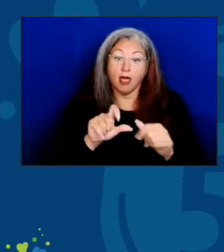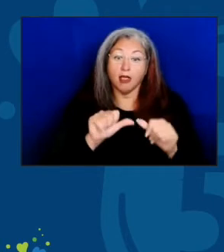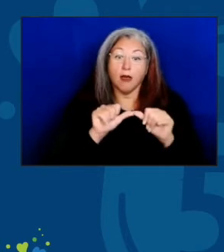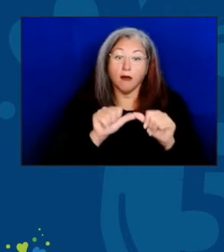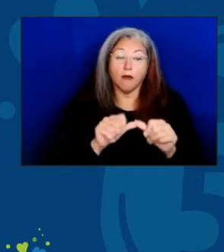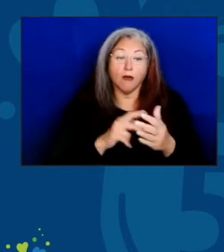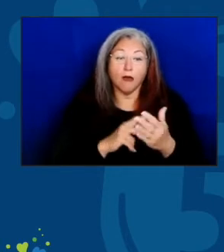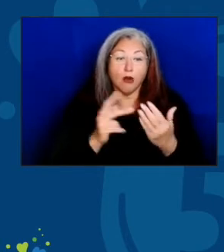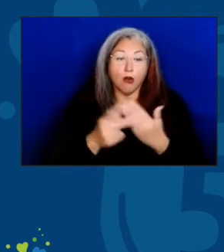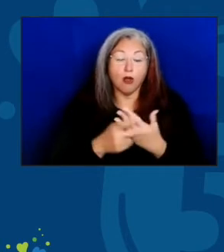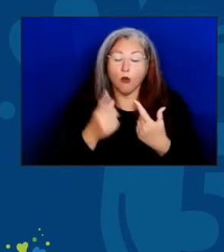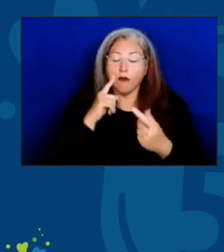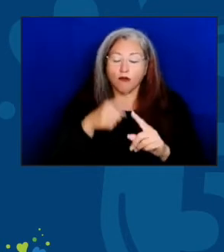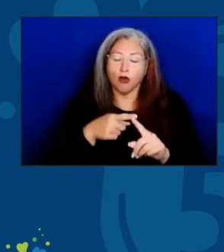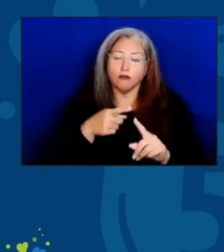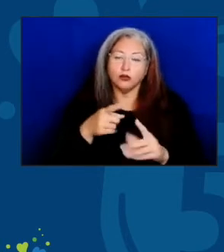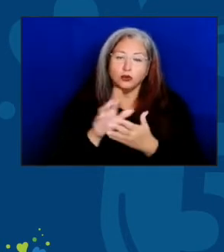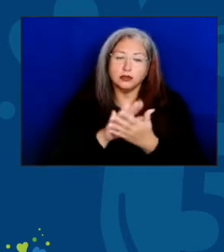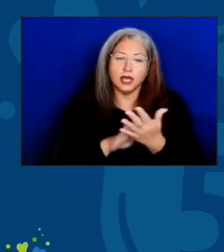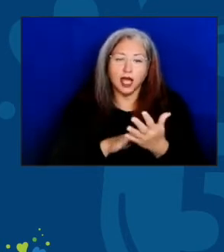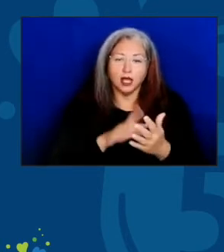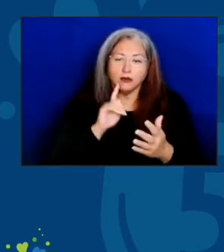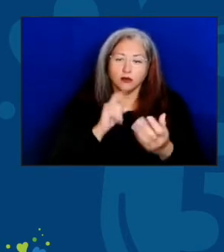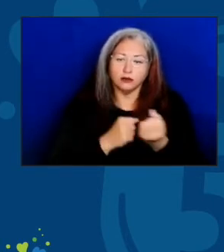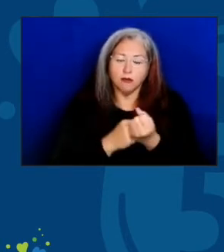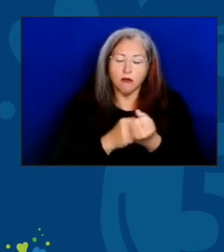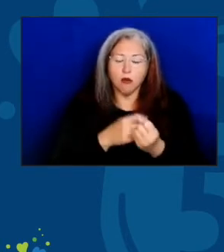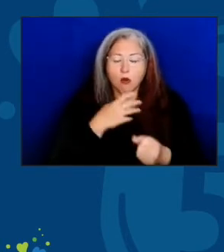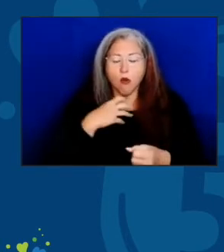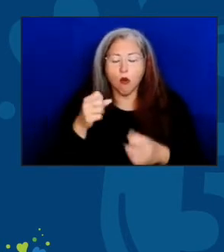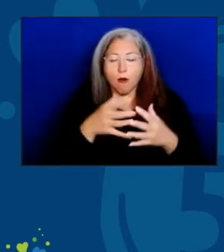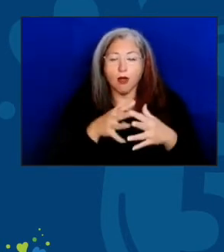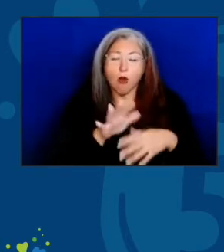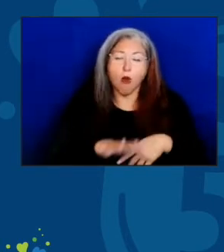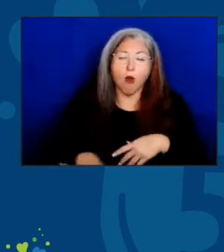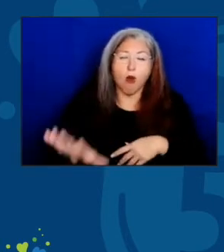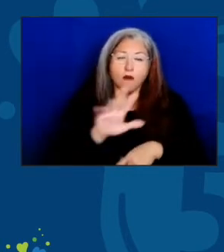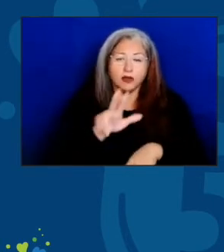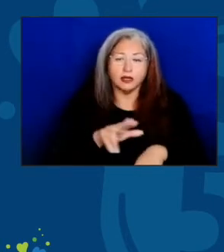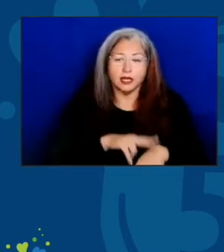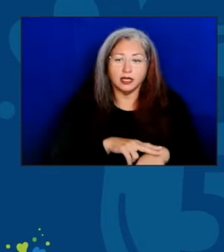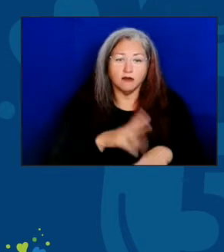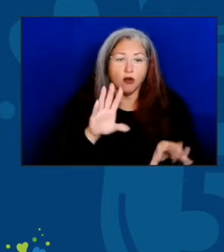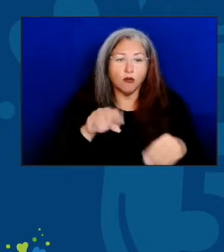to support older Americans throughout the nation through the provision of nutrition services,